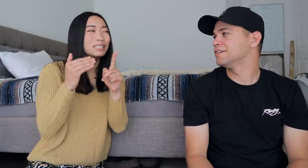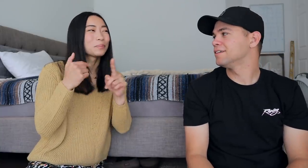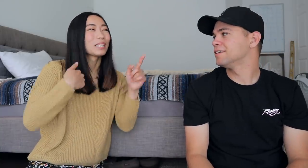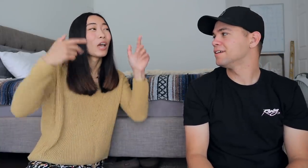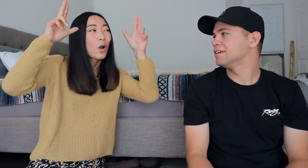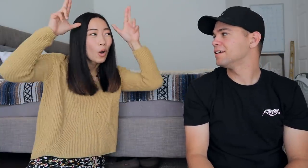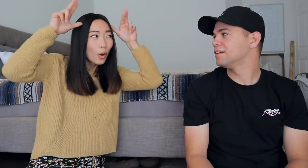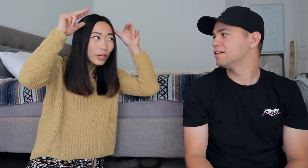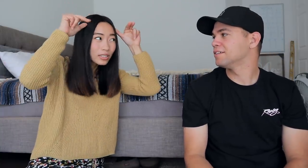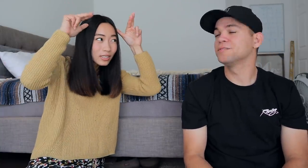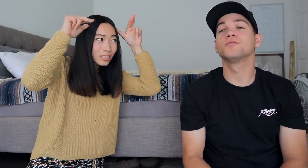reminds me of horse